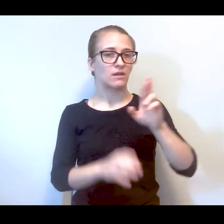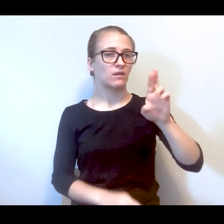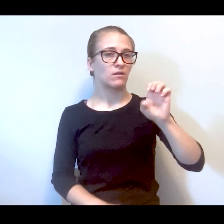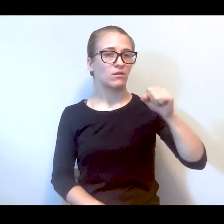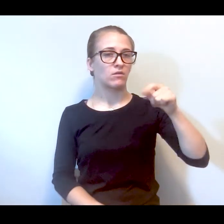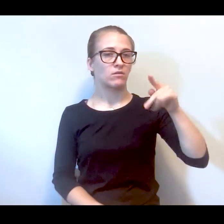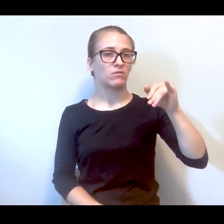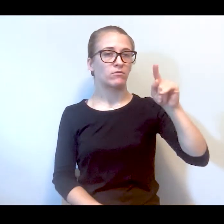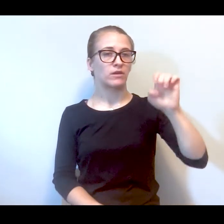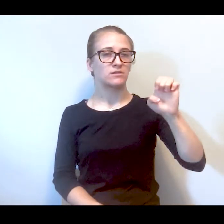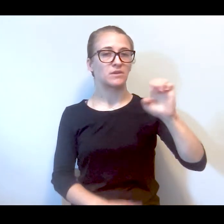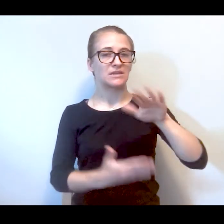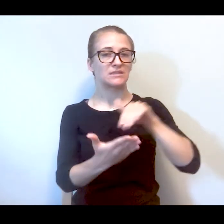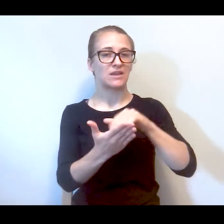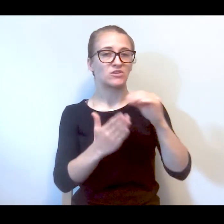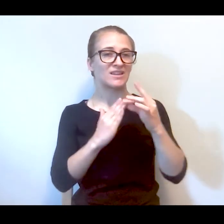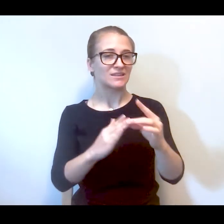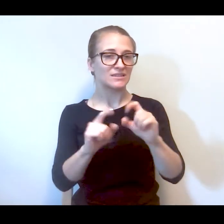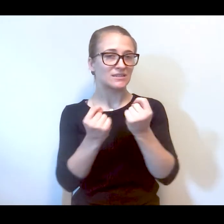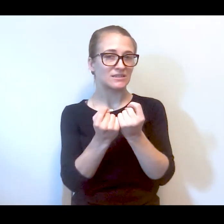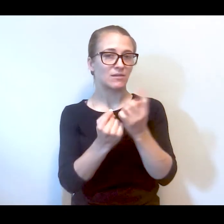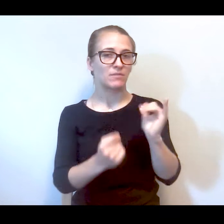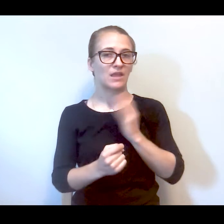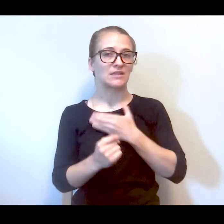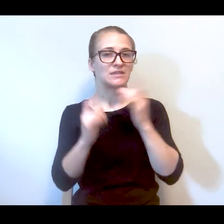started the respite centers and the lead team which